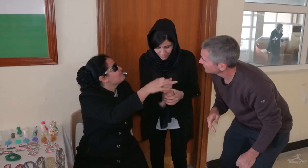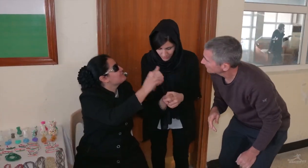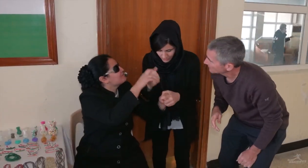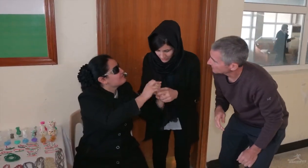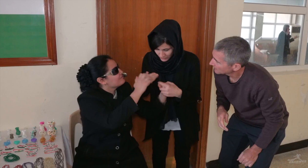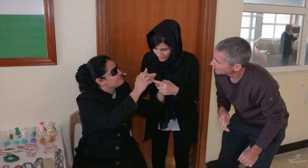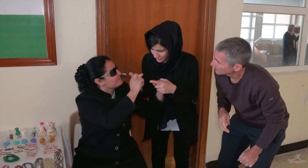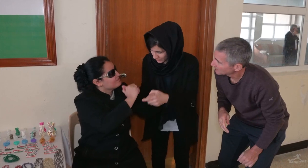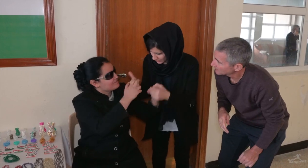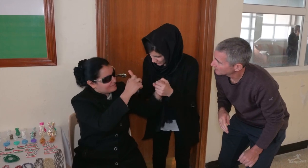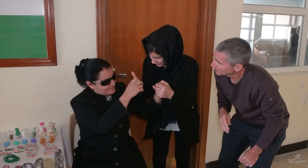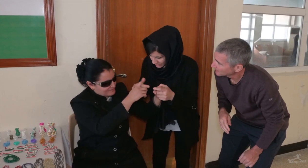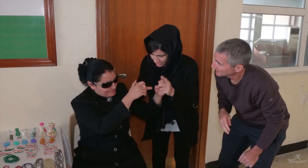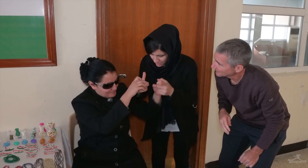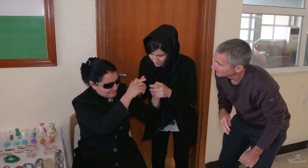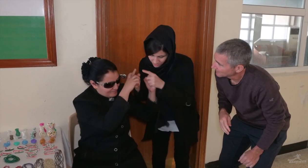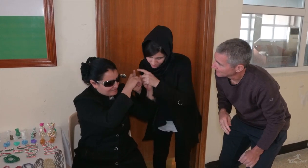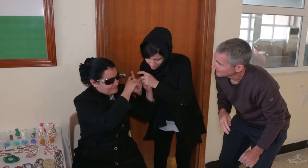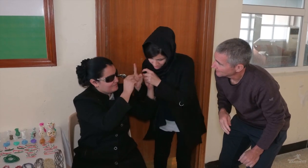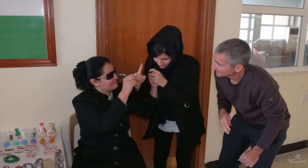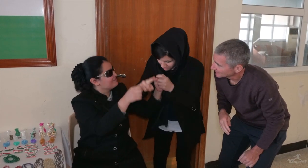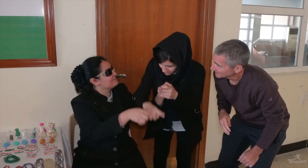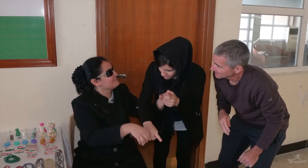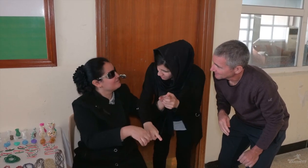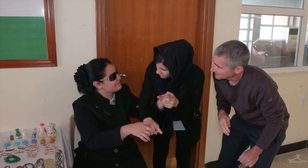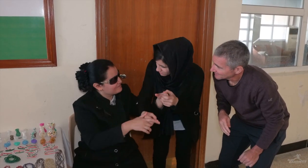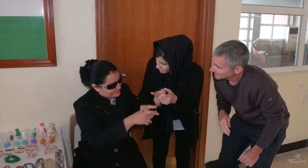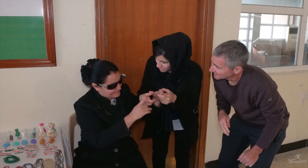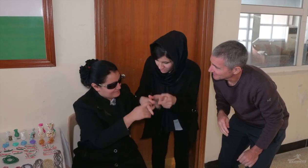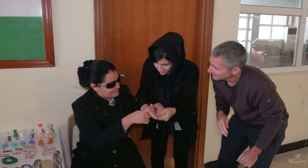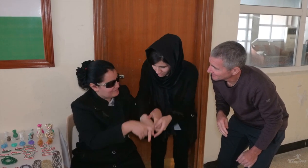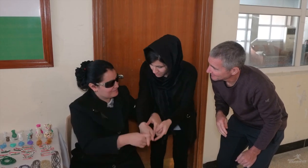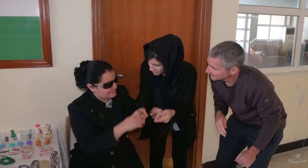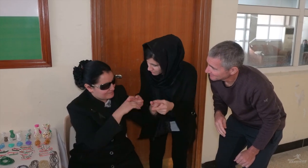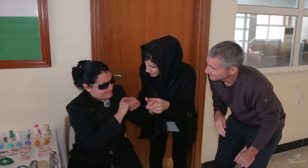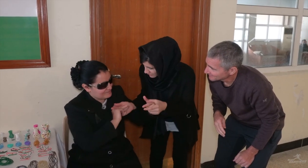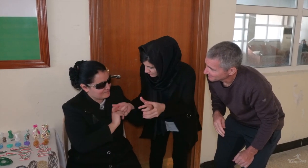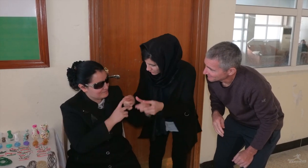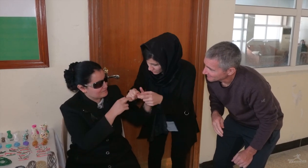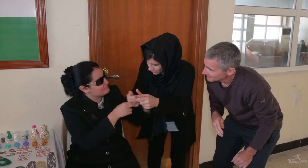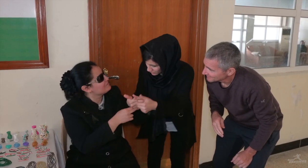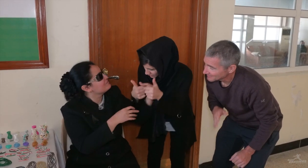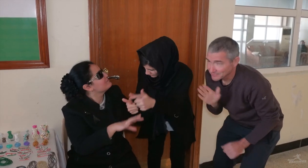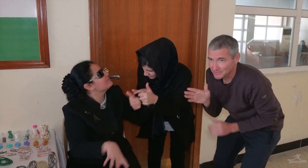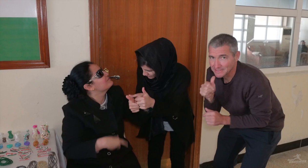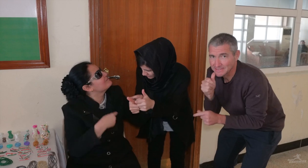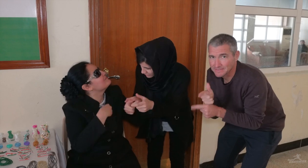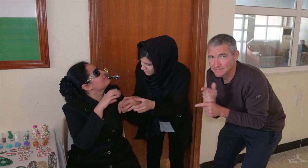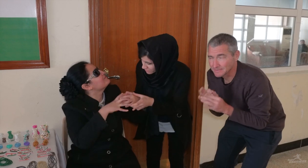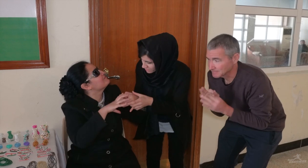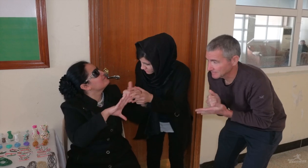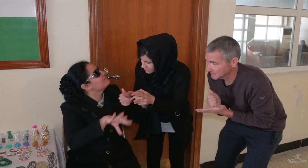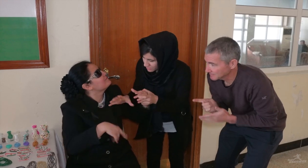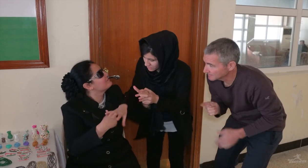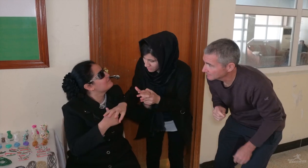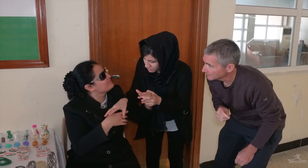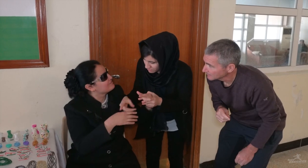Here is a Deaf guy coming from the USA. He wants to meet you. This is her sister.